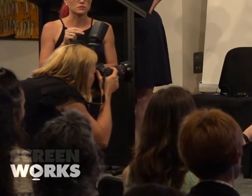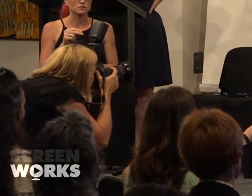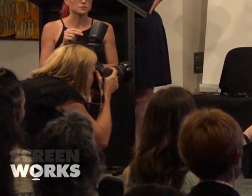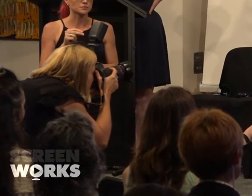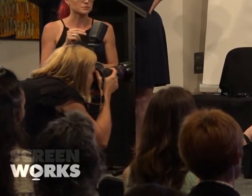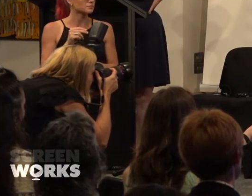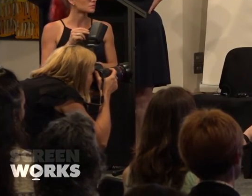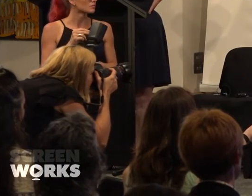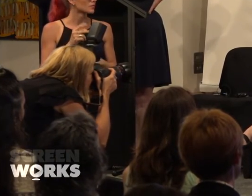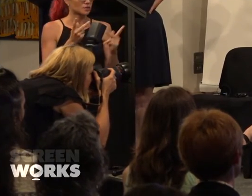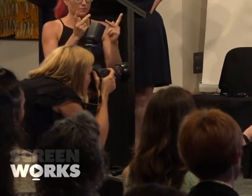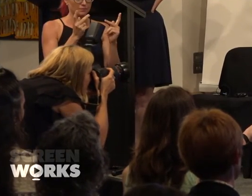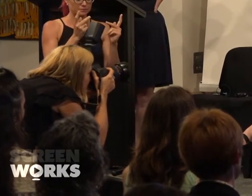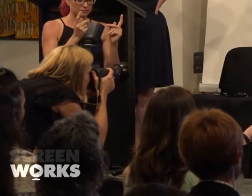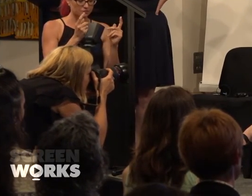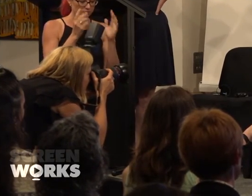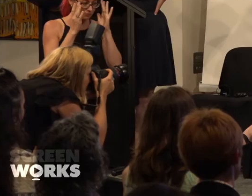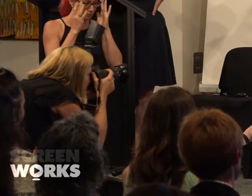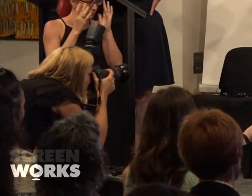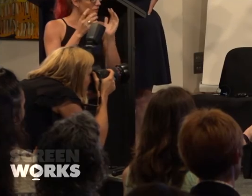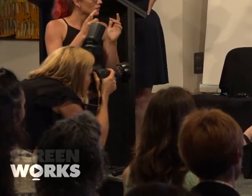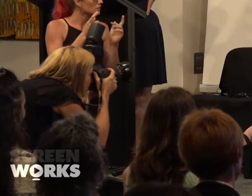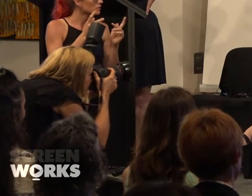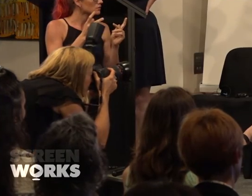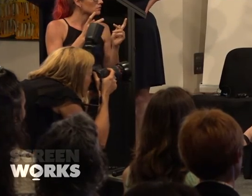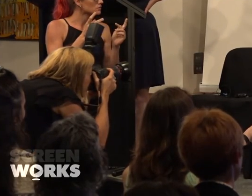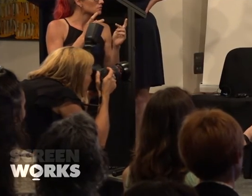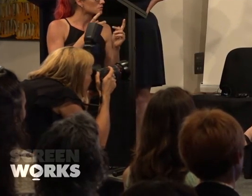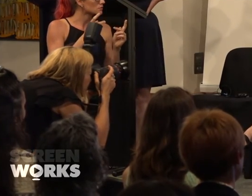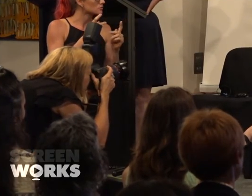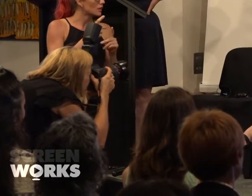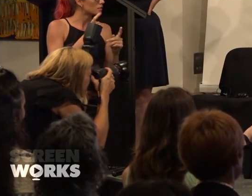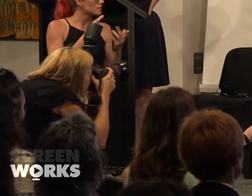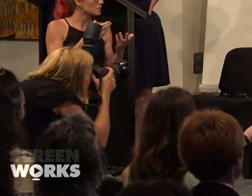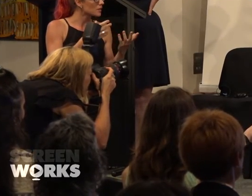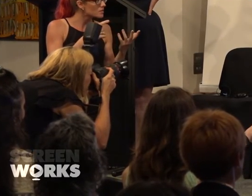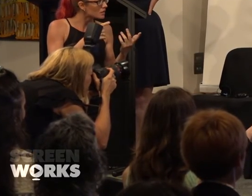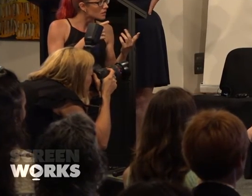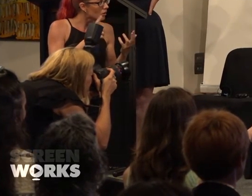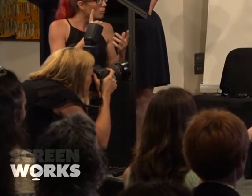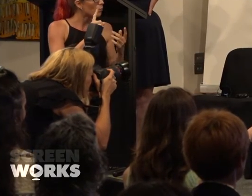To paraphrase Justin Trudeau. Its 2016 for Gods sake. Really, what are you gonna do about it ? We also had a new CEO